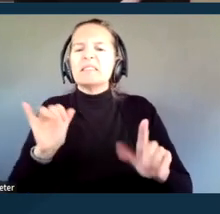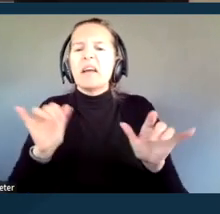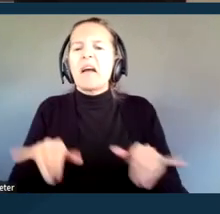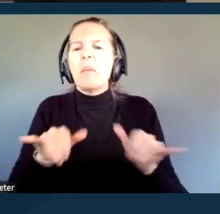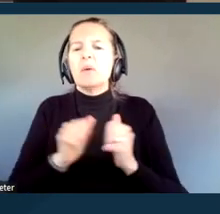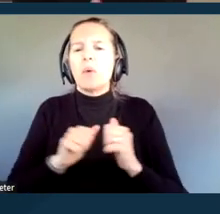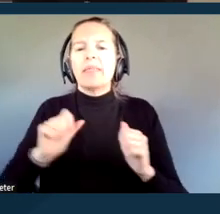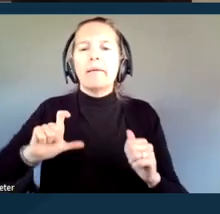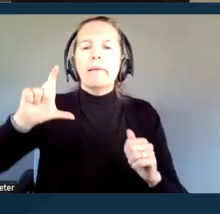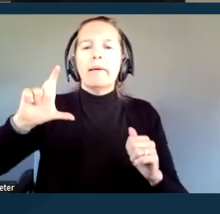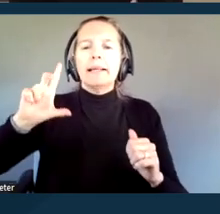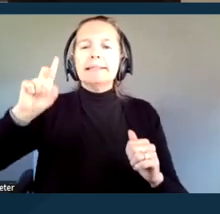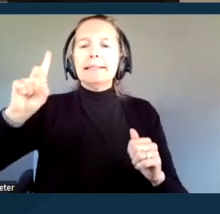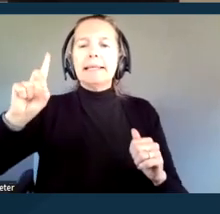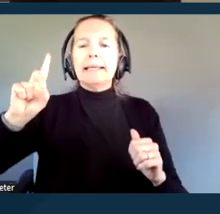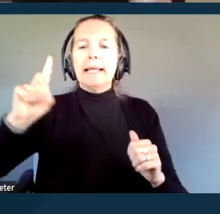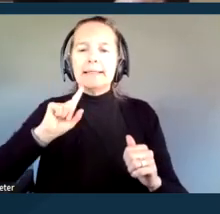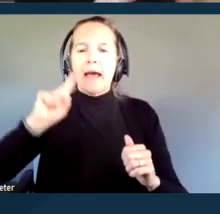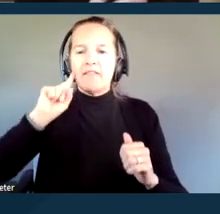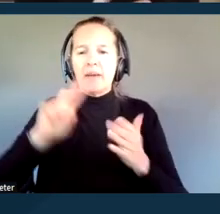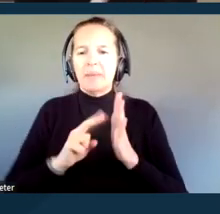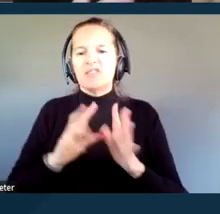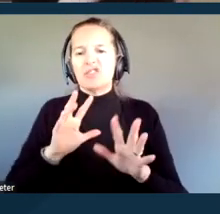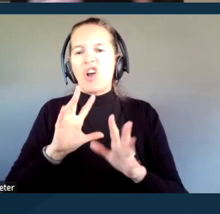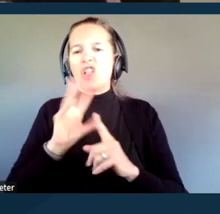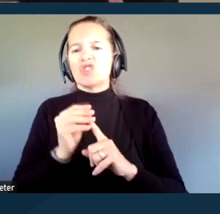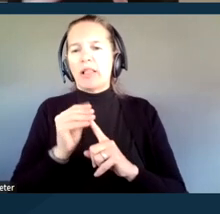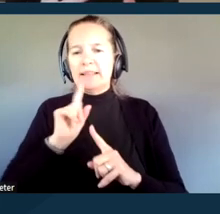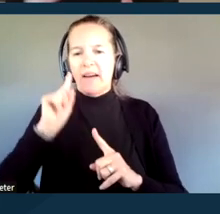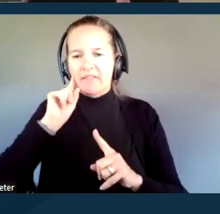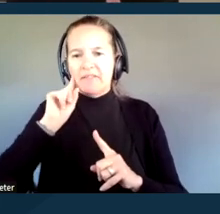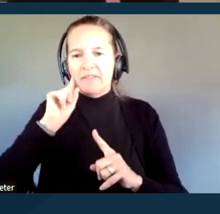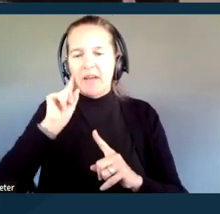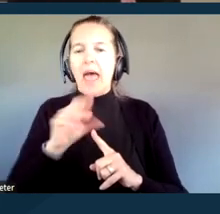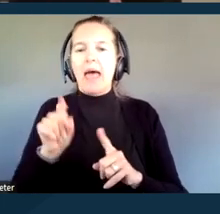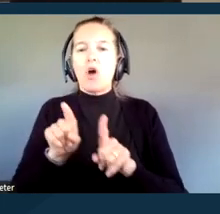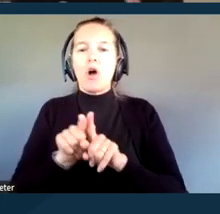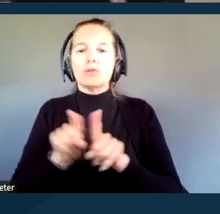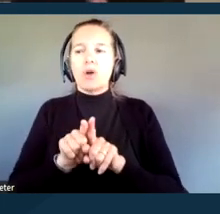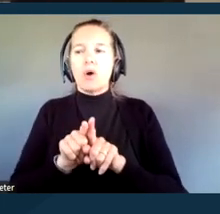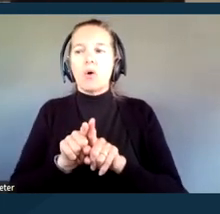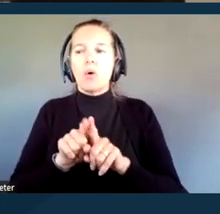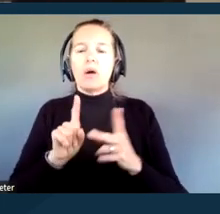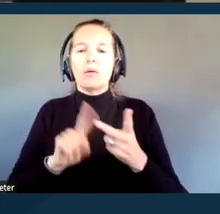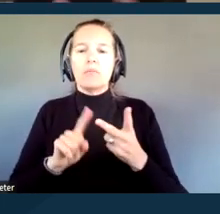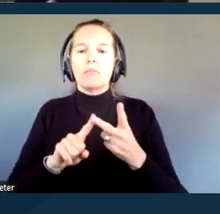culturally Deaf and raised in the Deaf community, and then also another ASL hearing ASL interpreter along